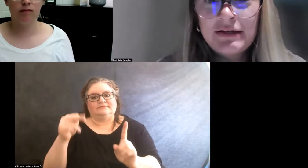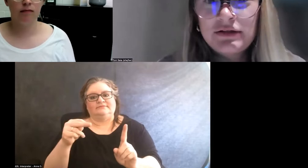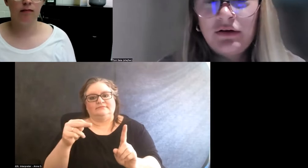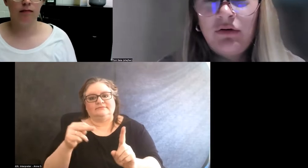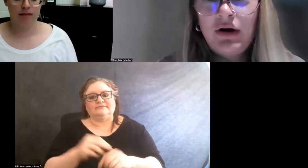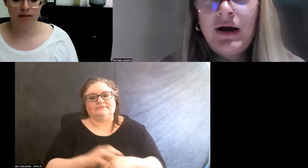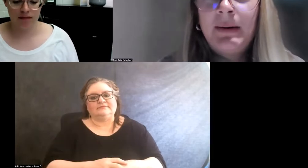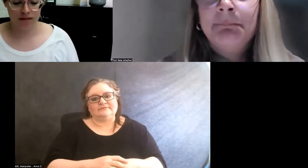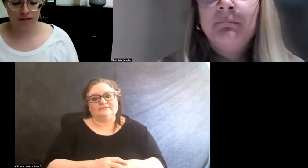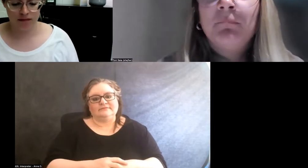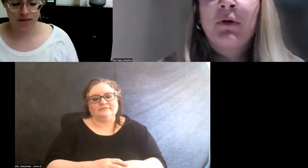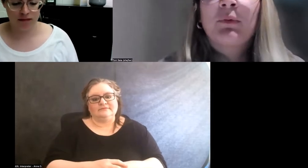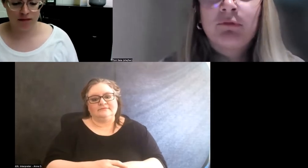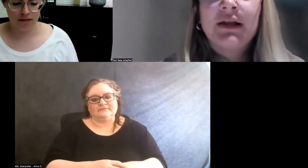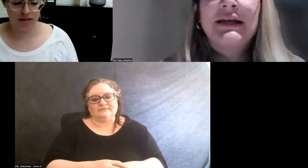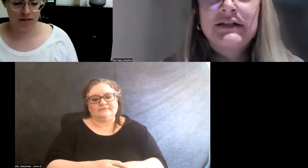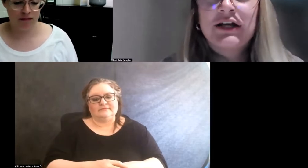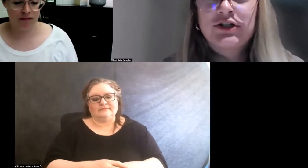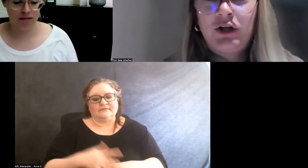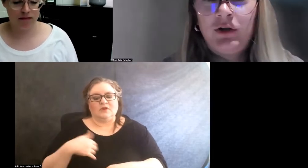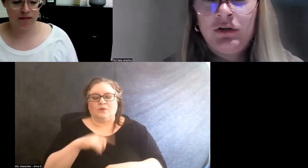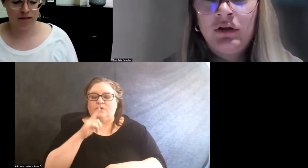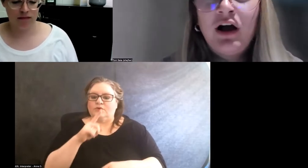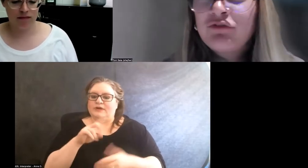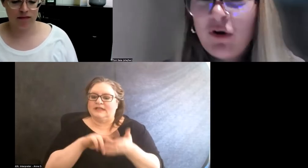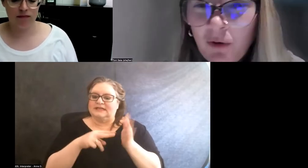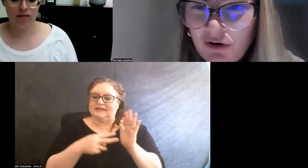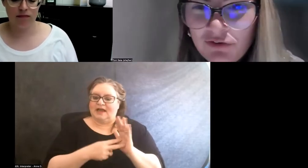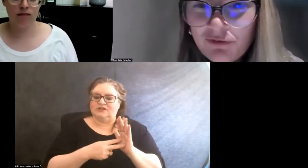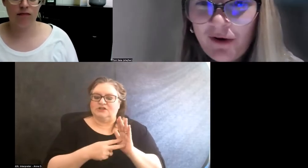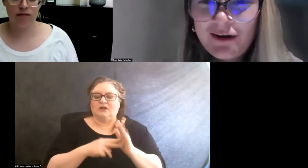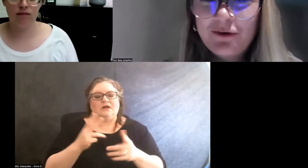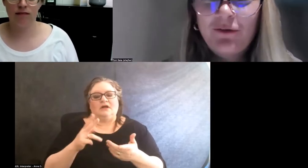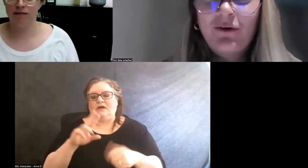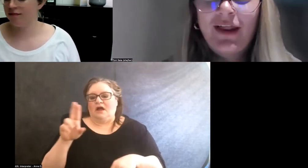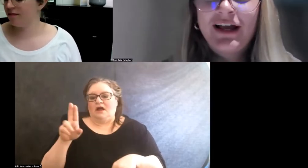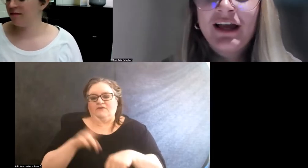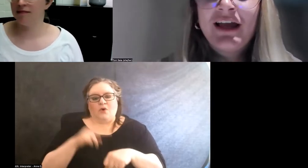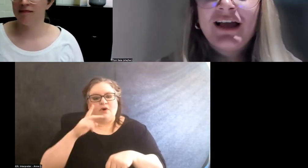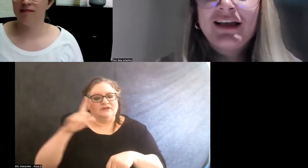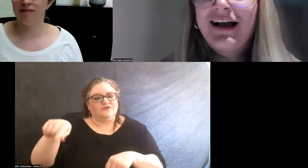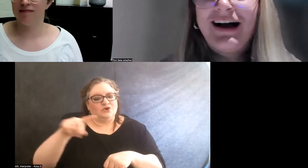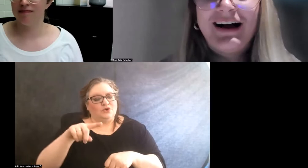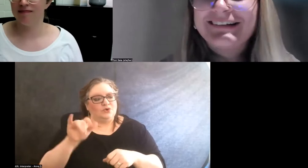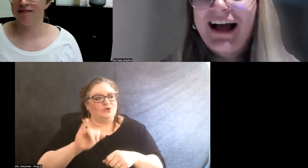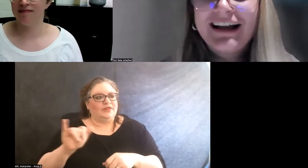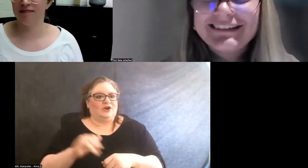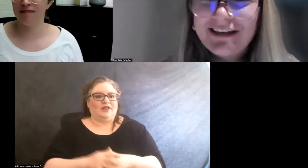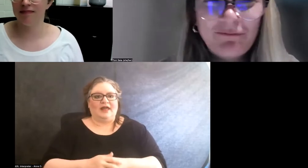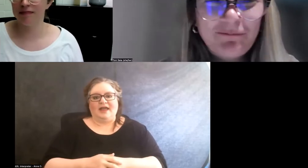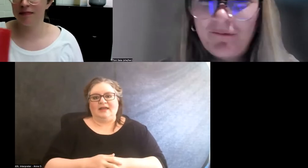And so we were really intentional. Of course, for any of you that are like non-disabled people